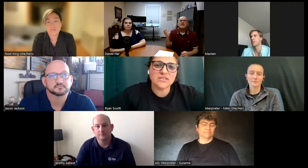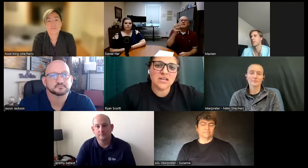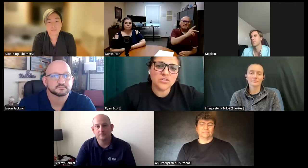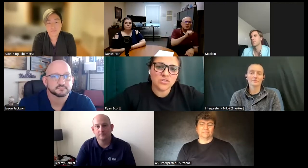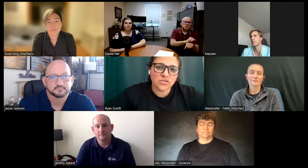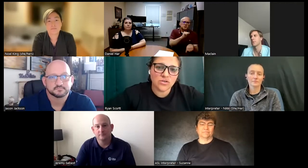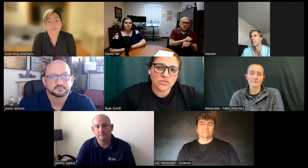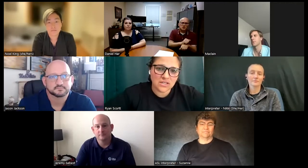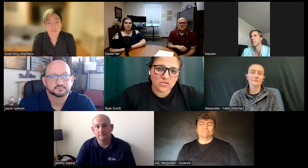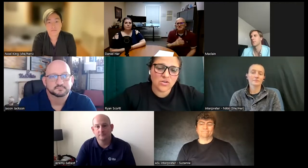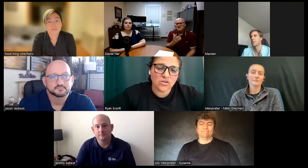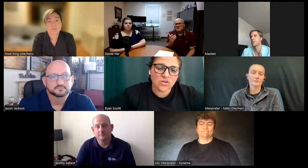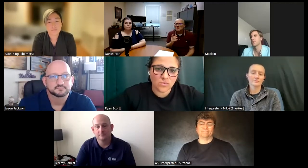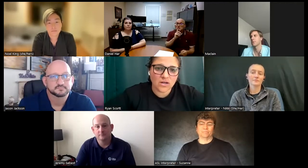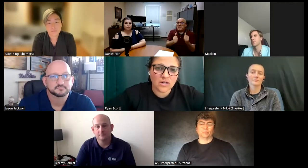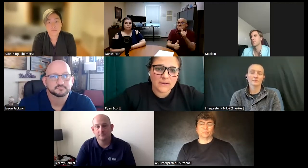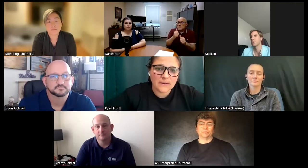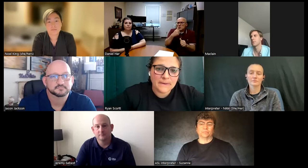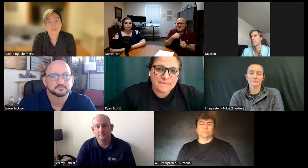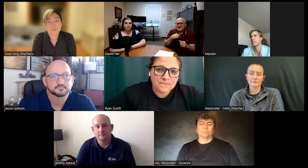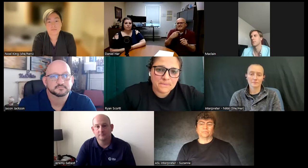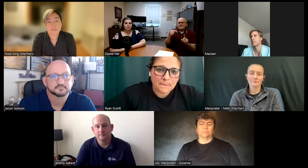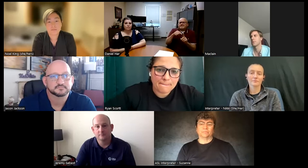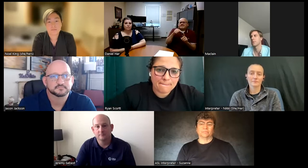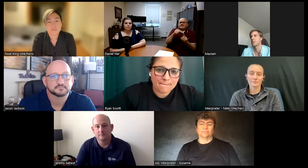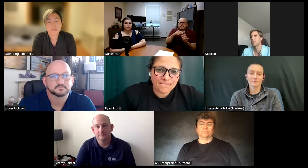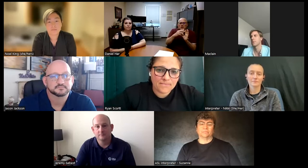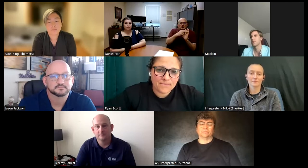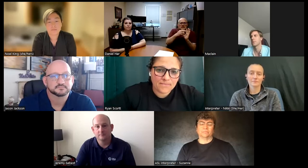able to learn those skills going back to work